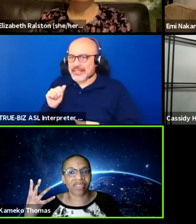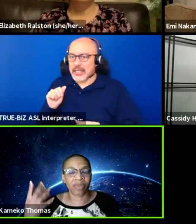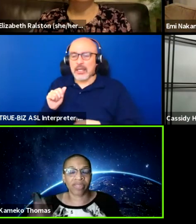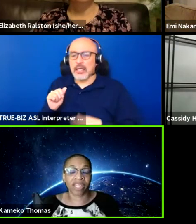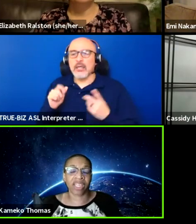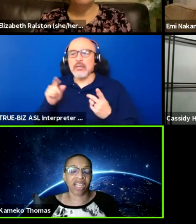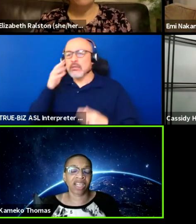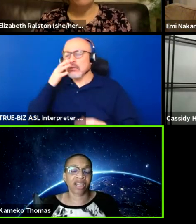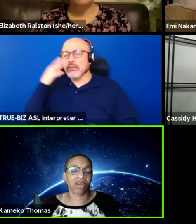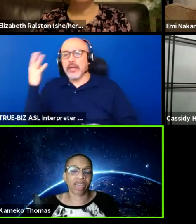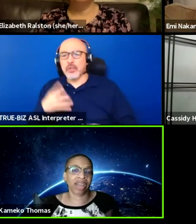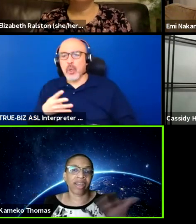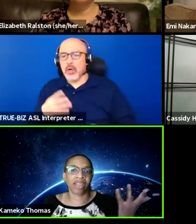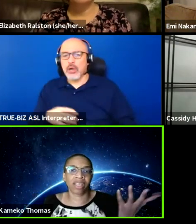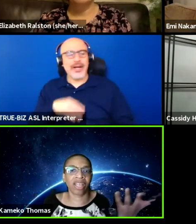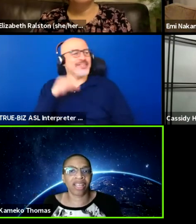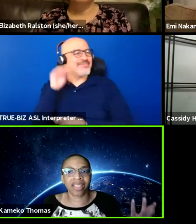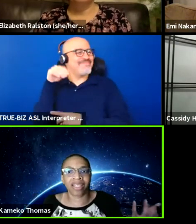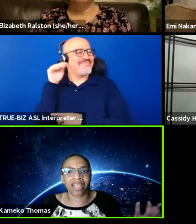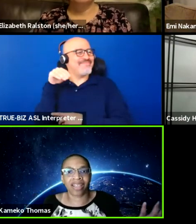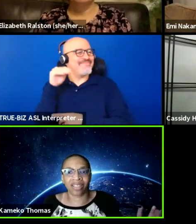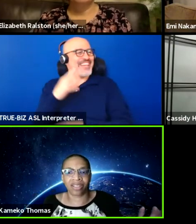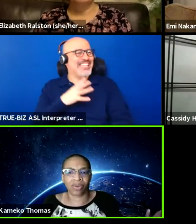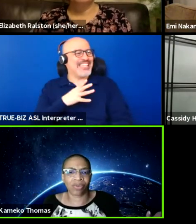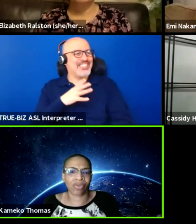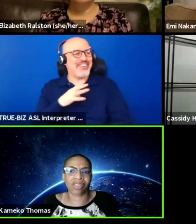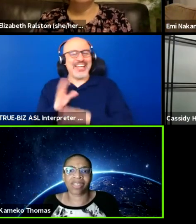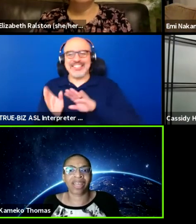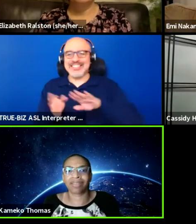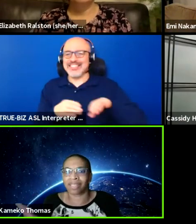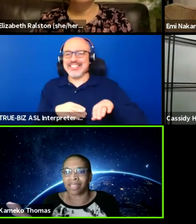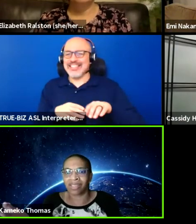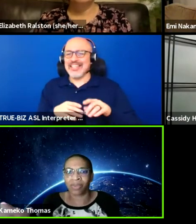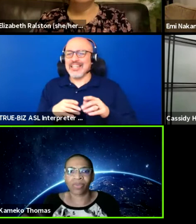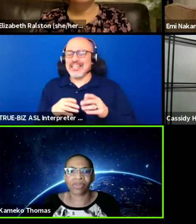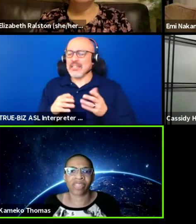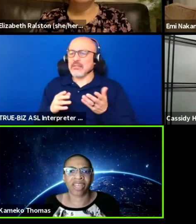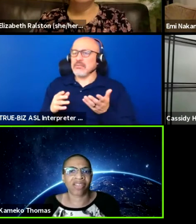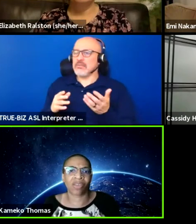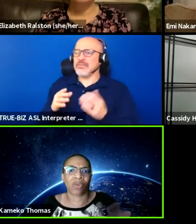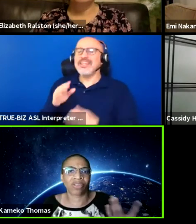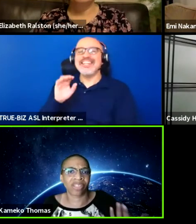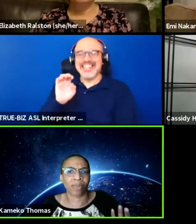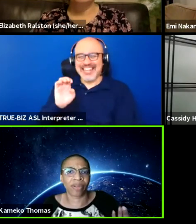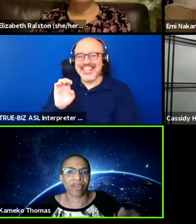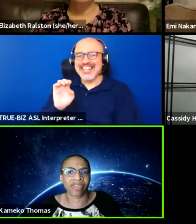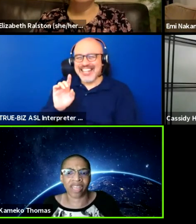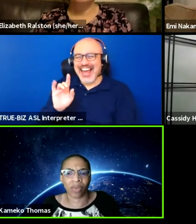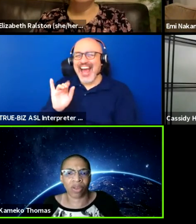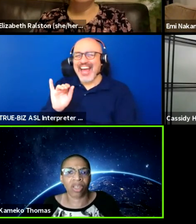It's almost like, yeah, yeah, yeah, okay, and you know, or like Elizabeth was saying, someone will sit up there and say, well,